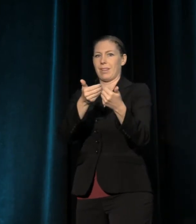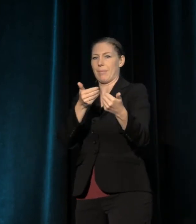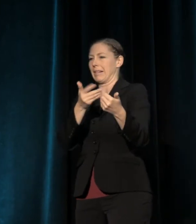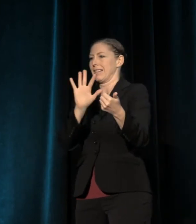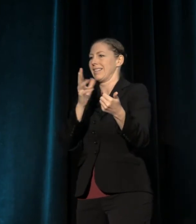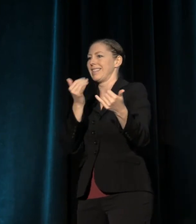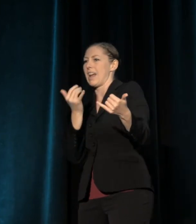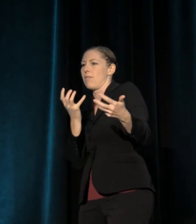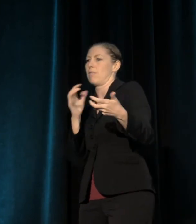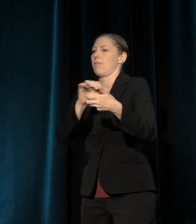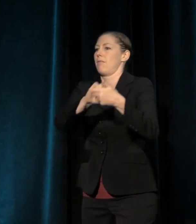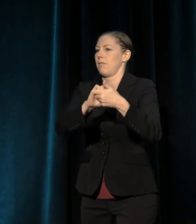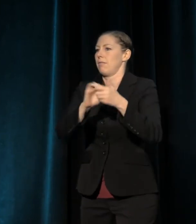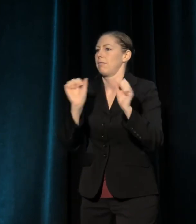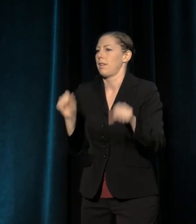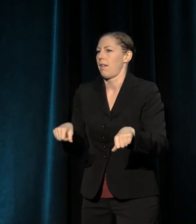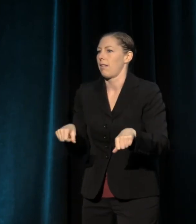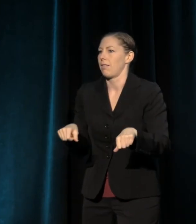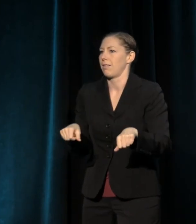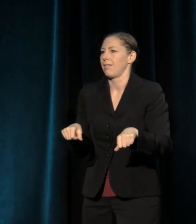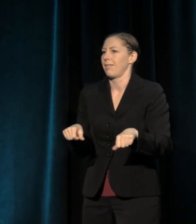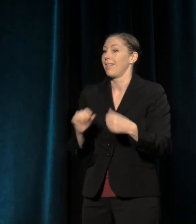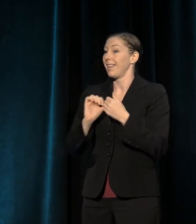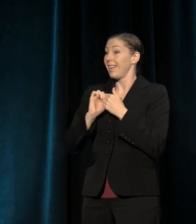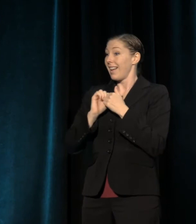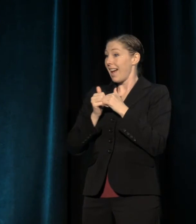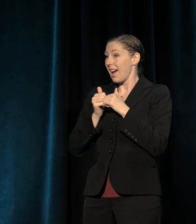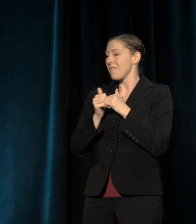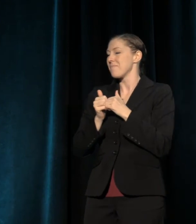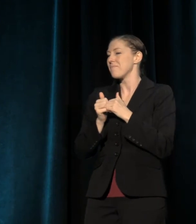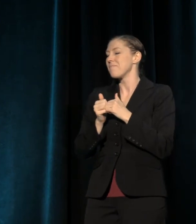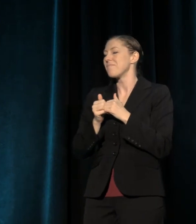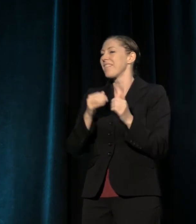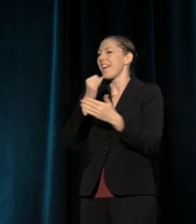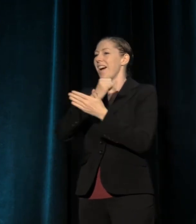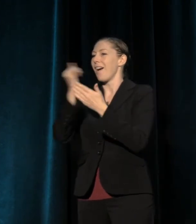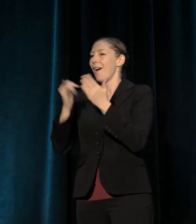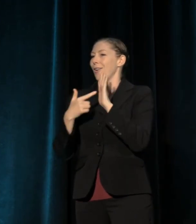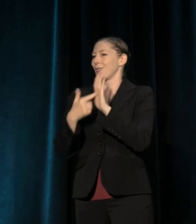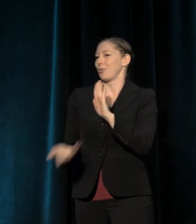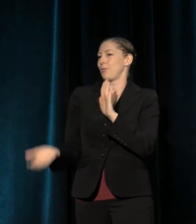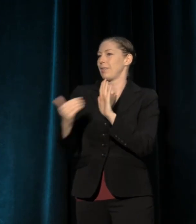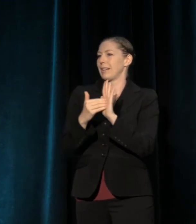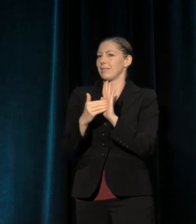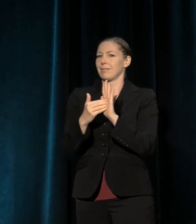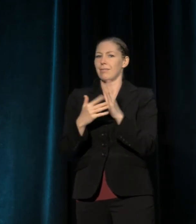And another way to say this, of course, is that through art we learn once again how to experience empathy.